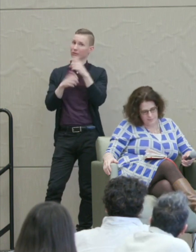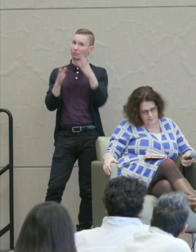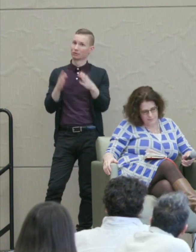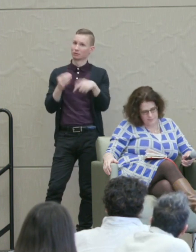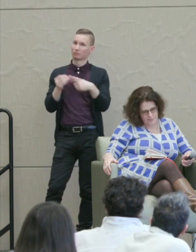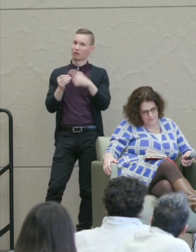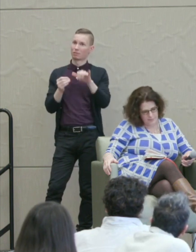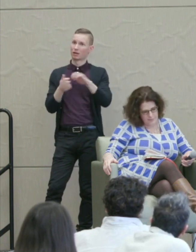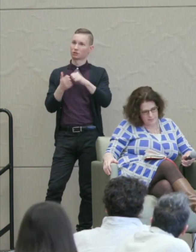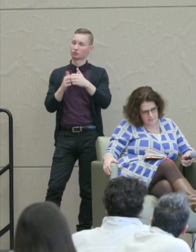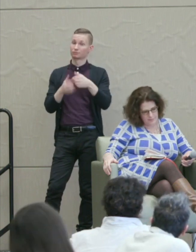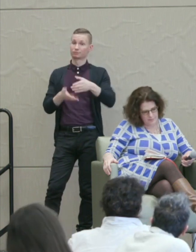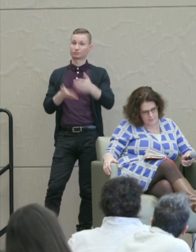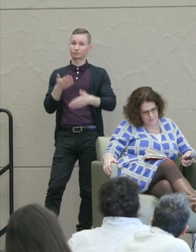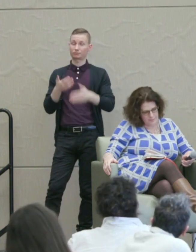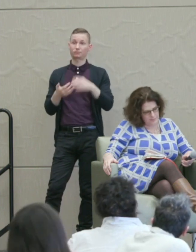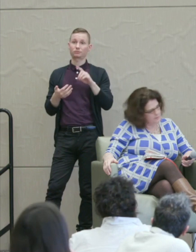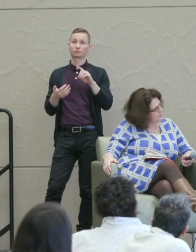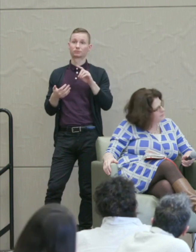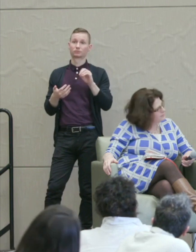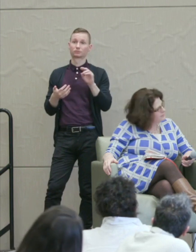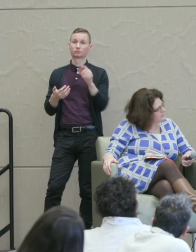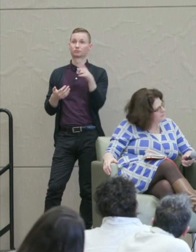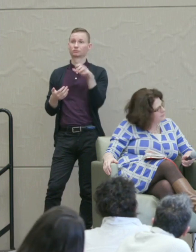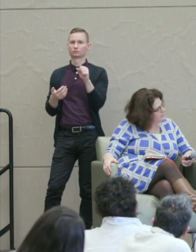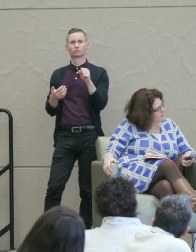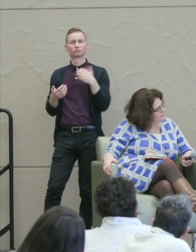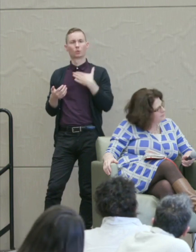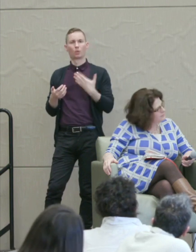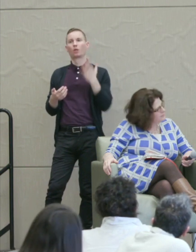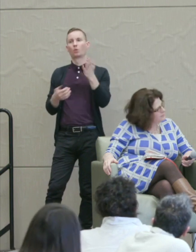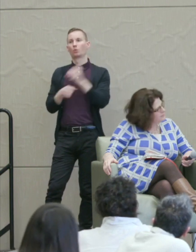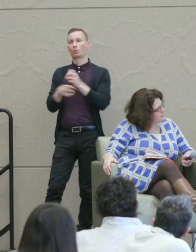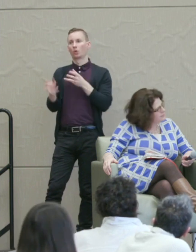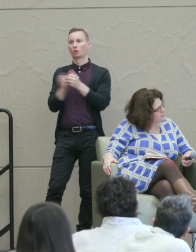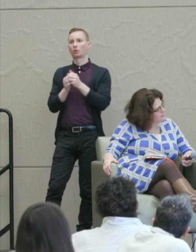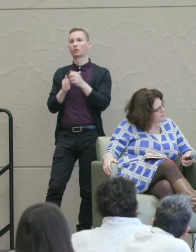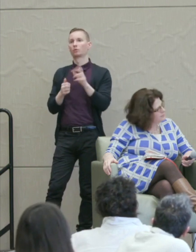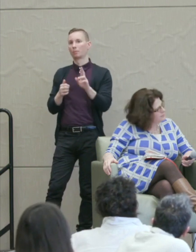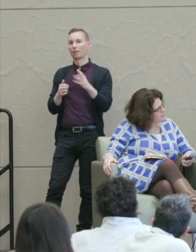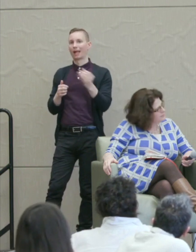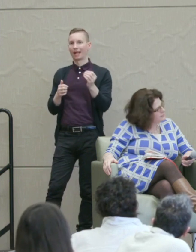And in the end Douglas was willing to work with the Republicans and Lincoln toward a